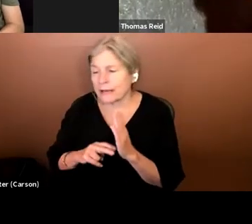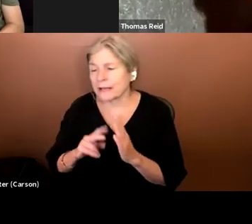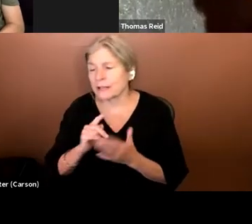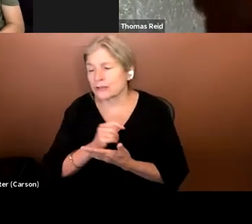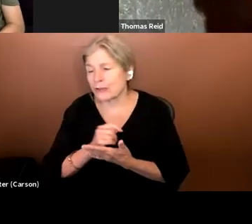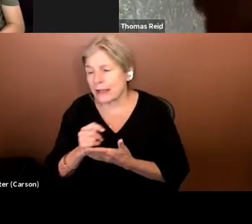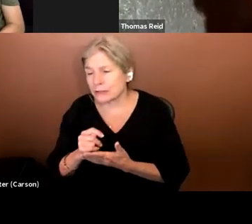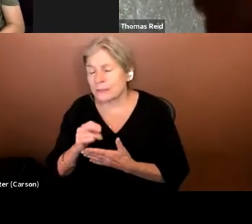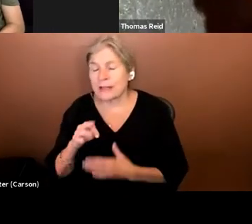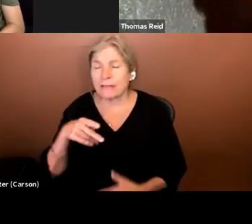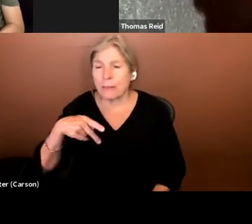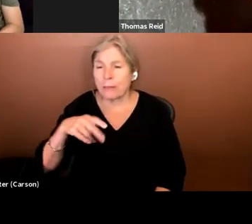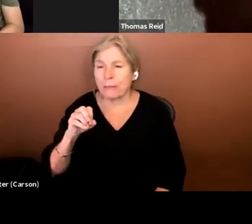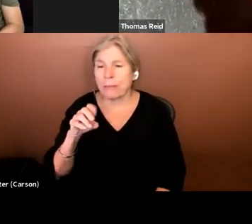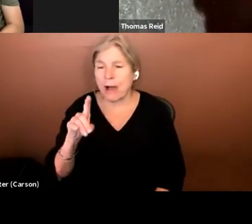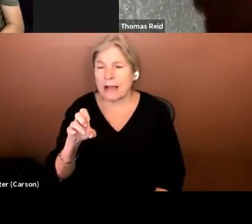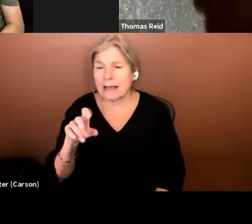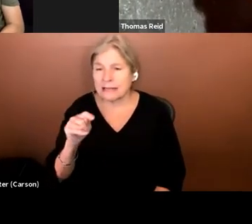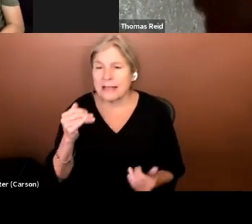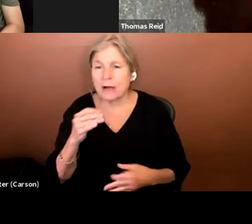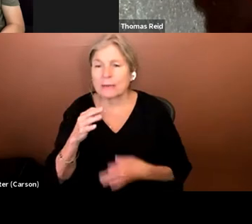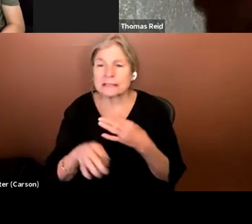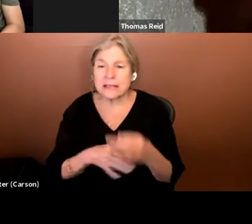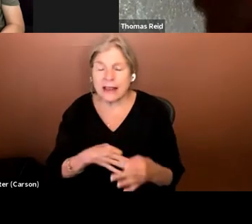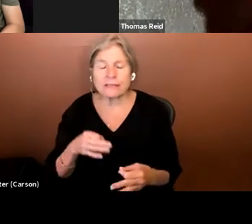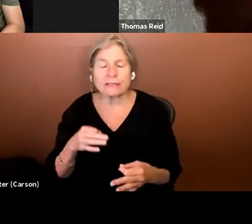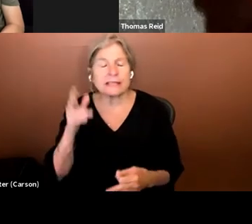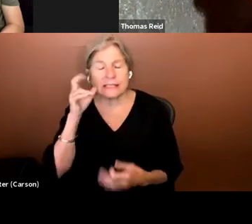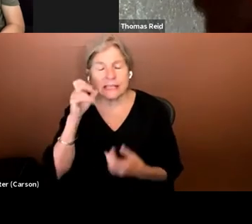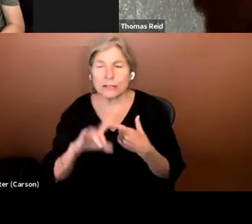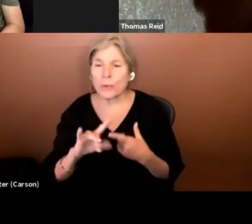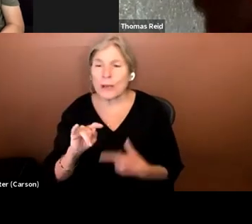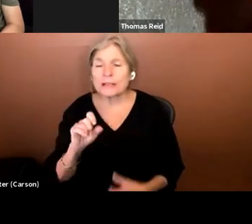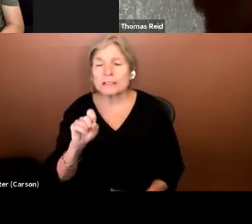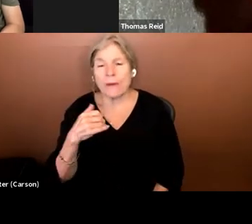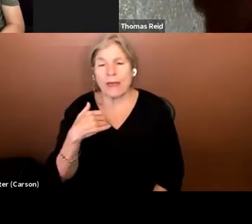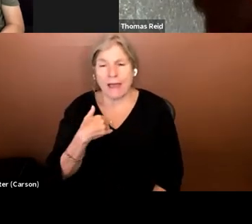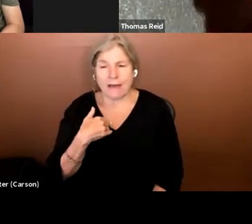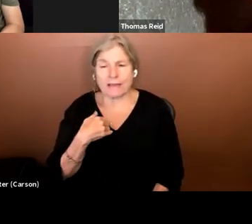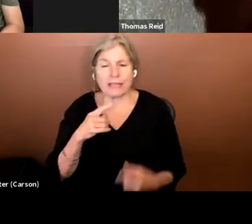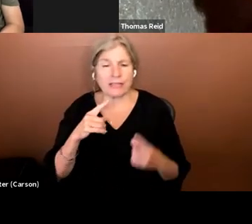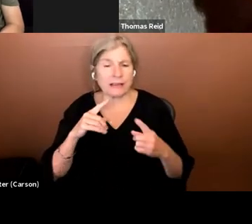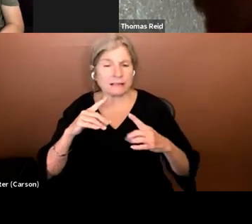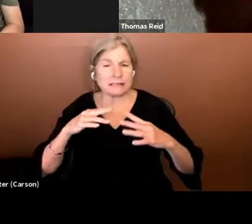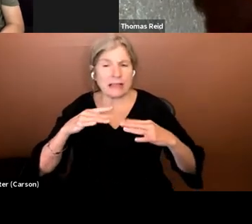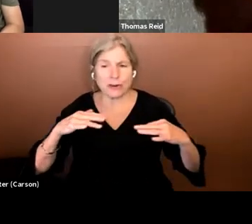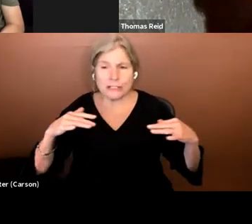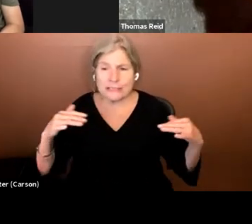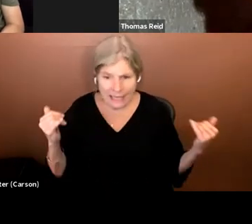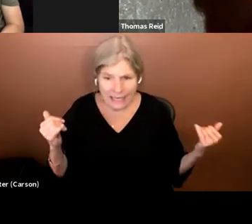podcasts now instead of listening to it. Having the diversity I think is a good thing overall